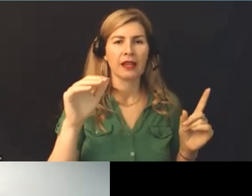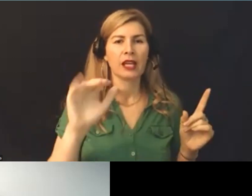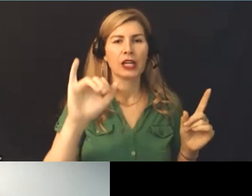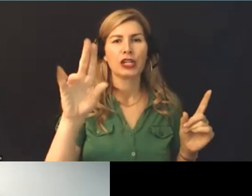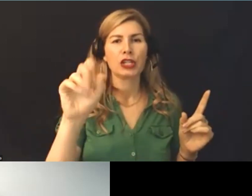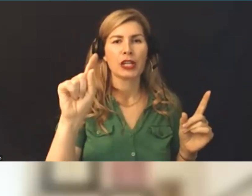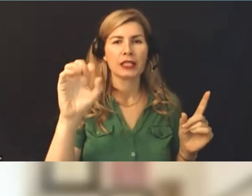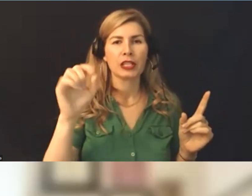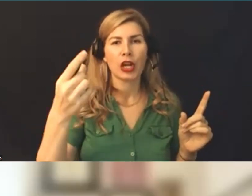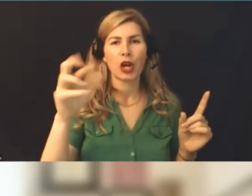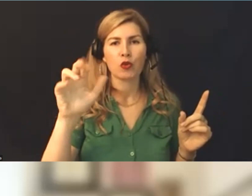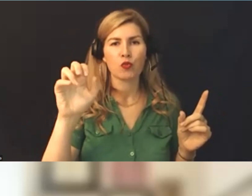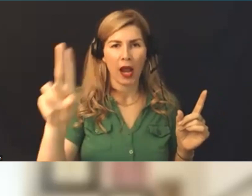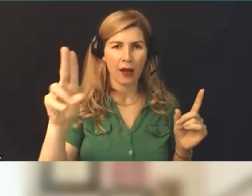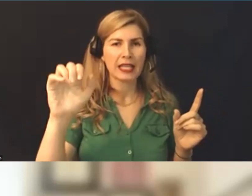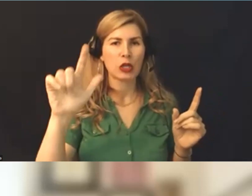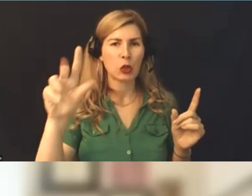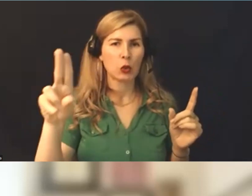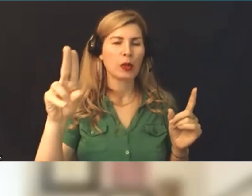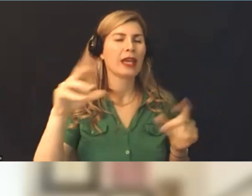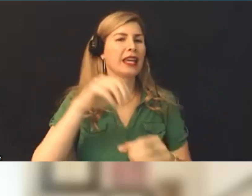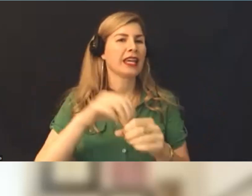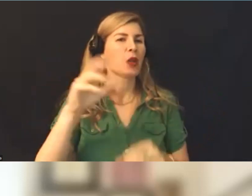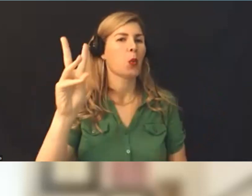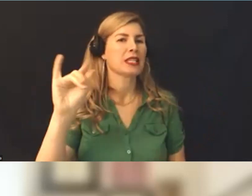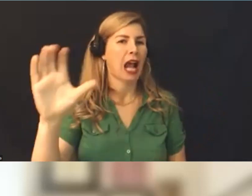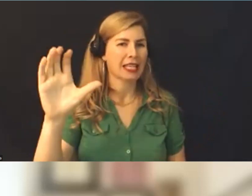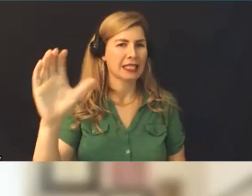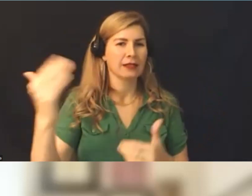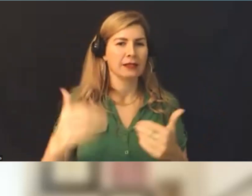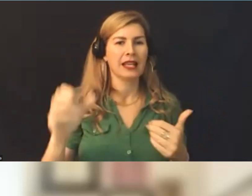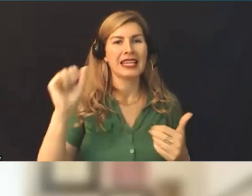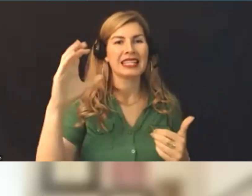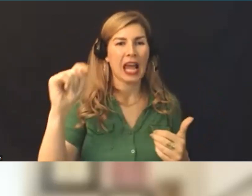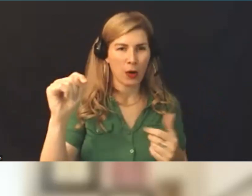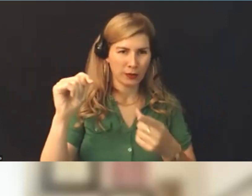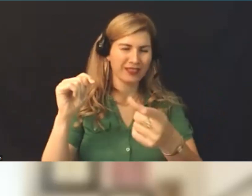engagement at the ACLU of Wisconsin we have Scout Richters who's the policy director at